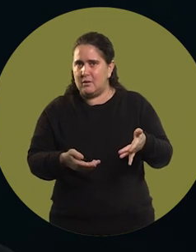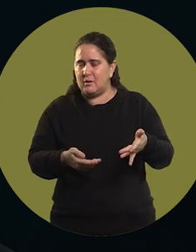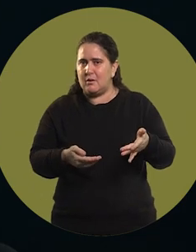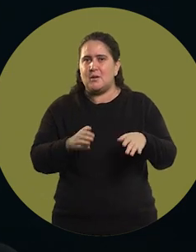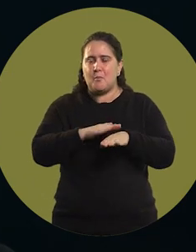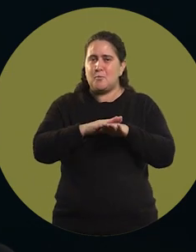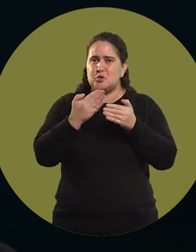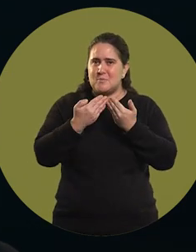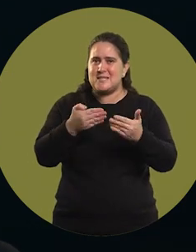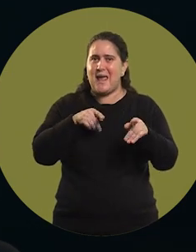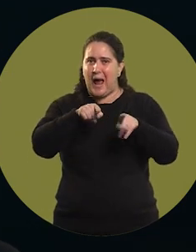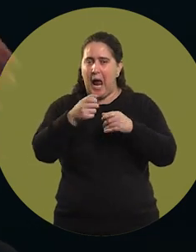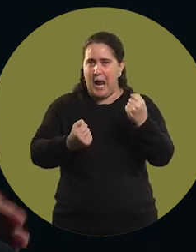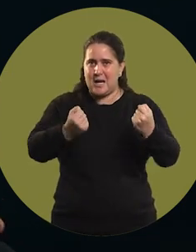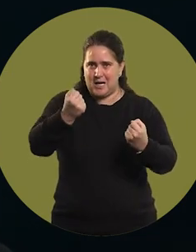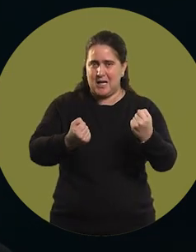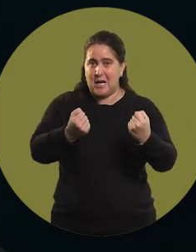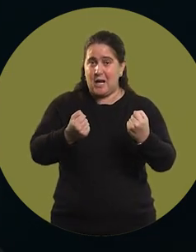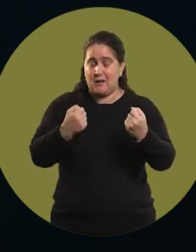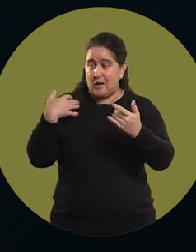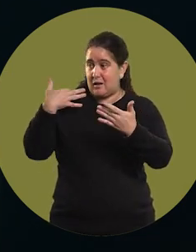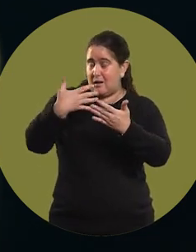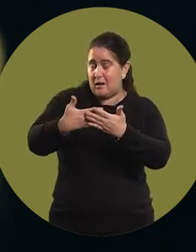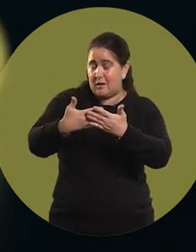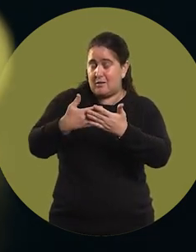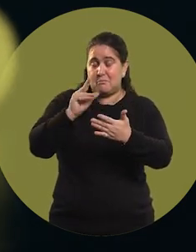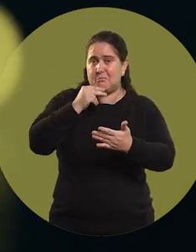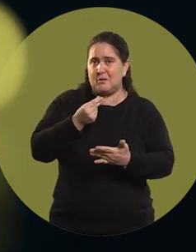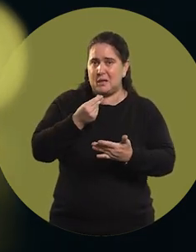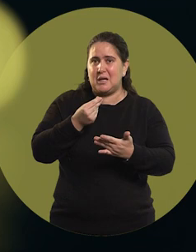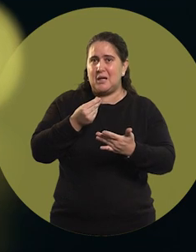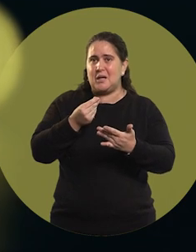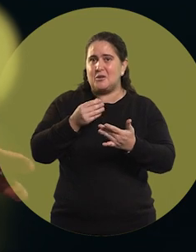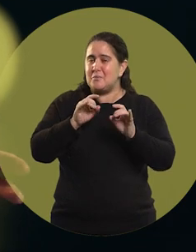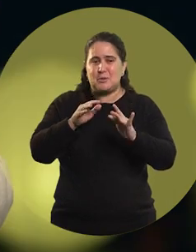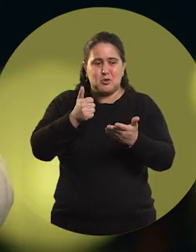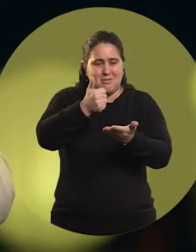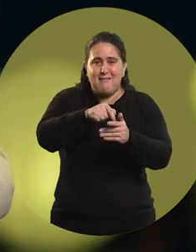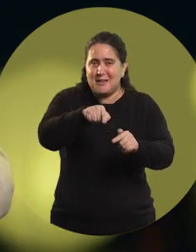since I started racing until then, for the simple fact